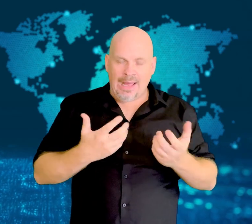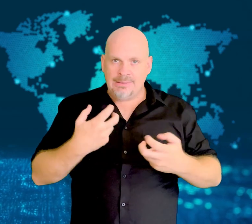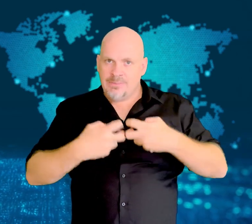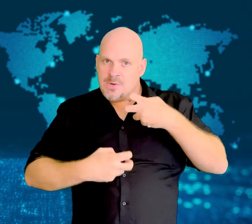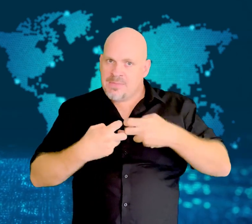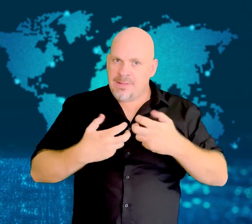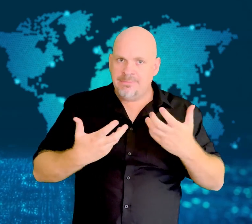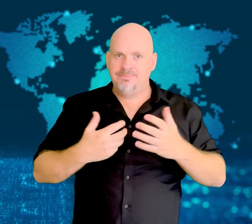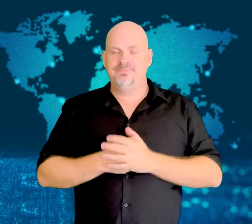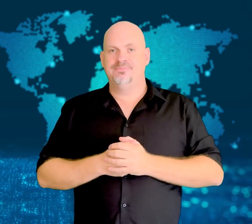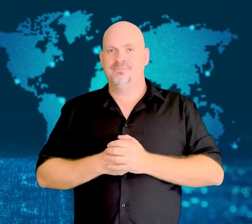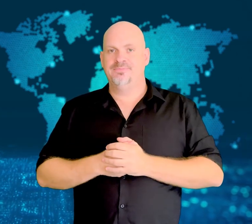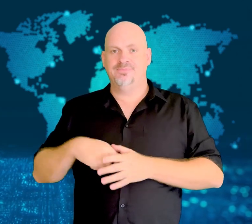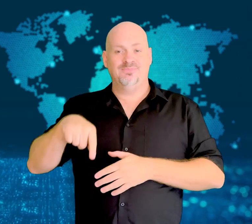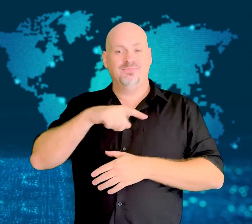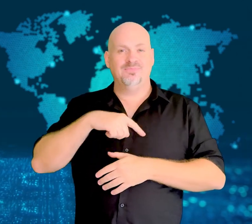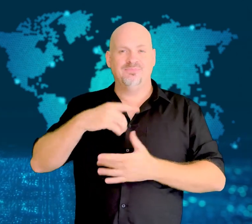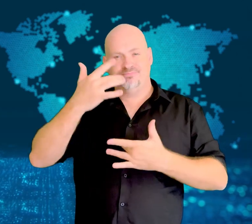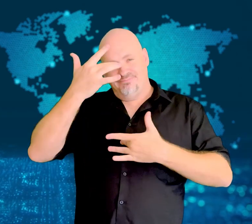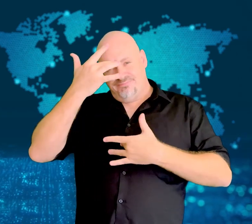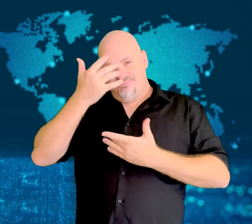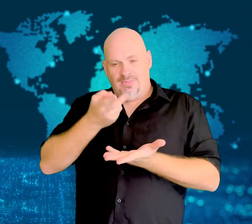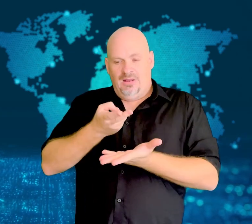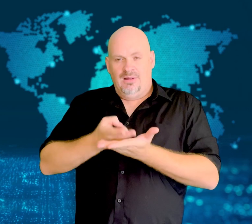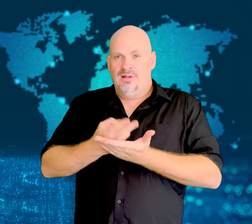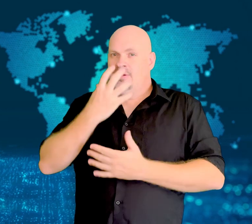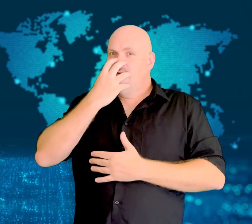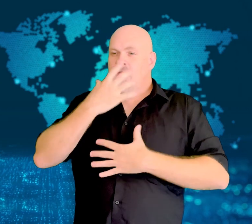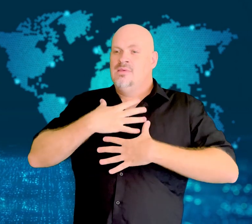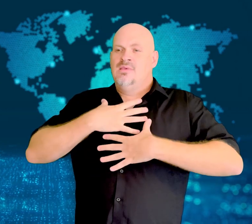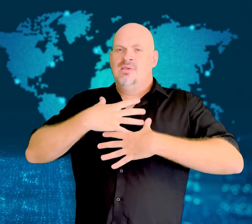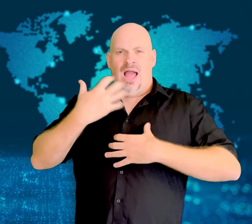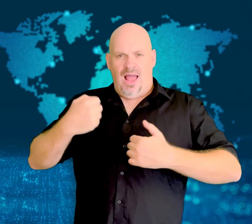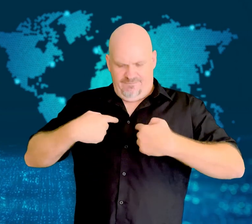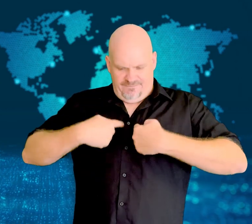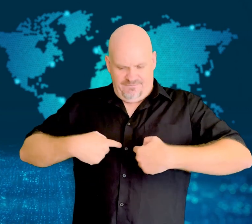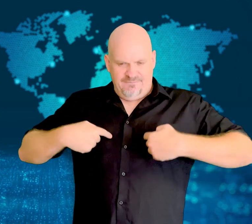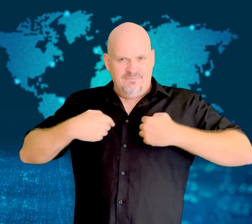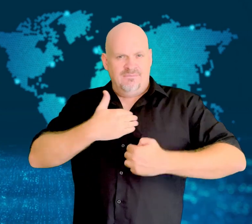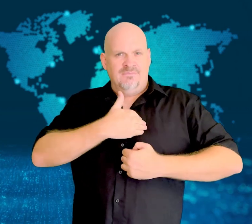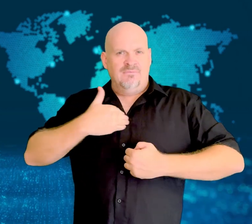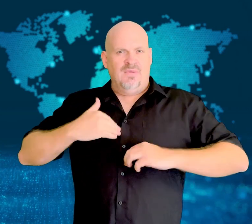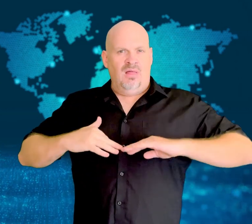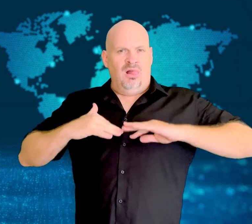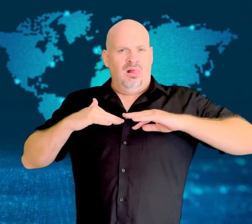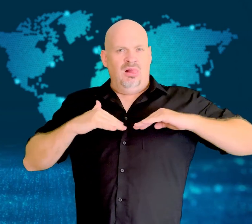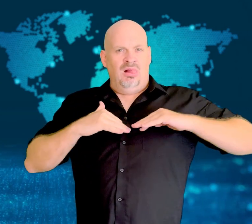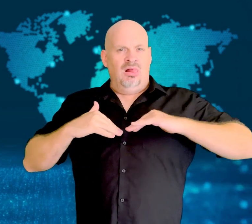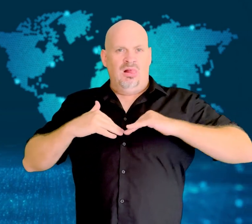some patients because they cannot afford higher antibiotics.